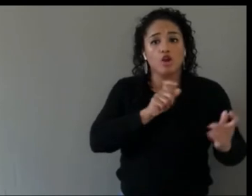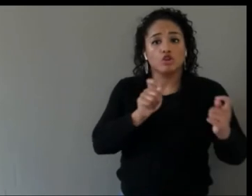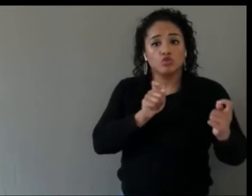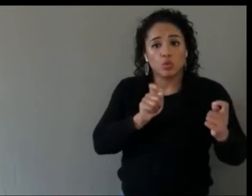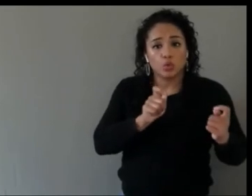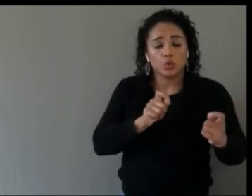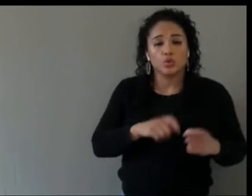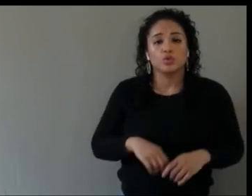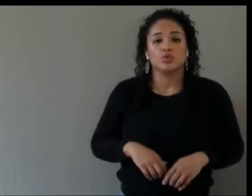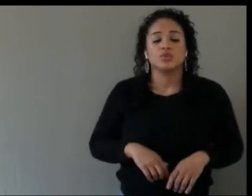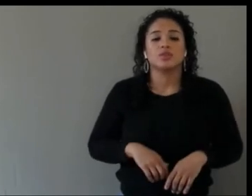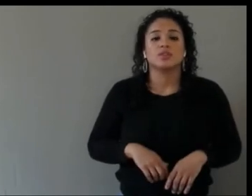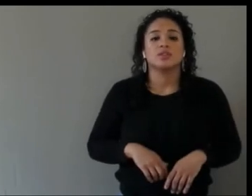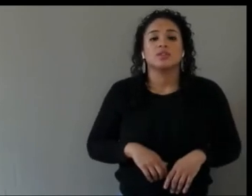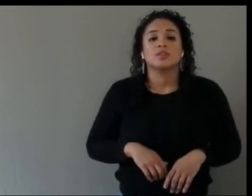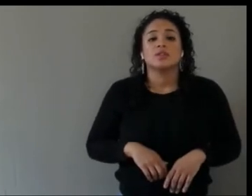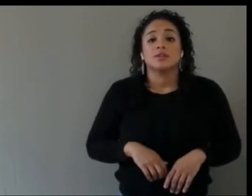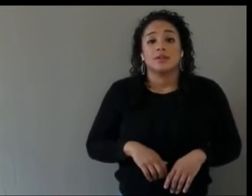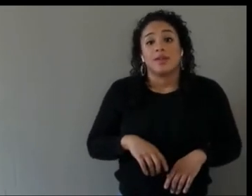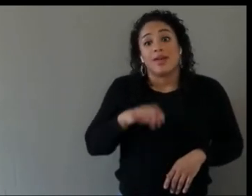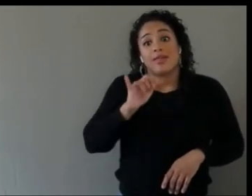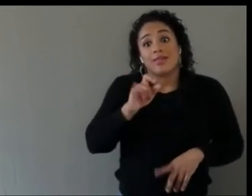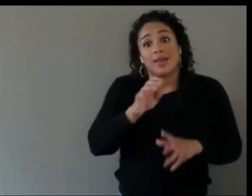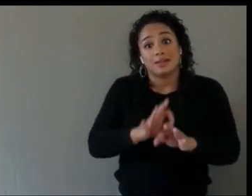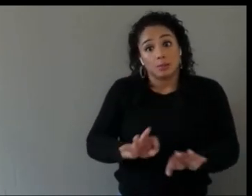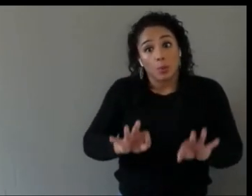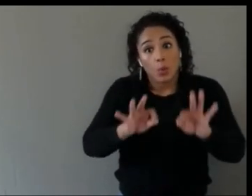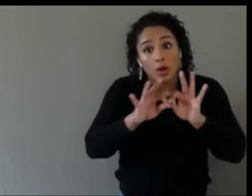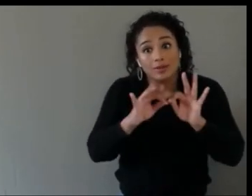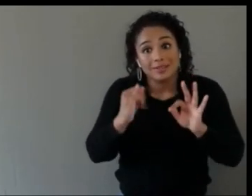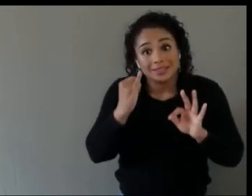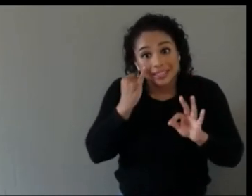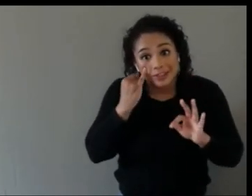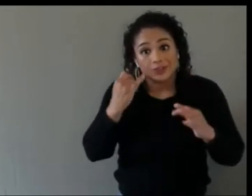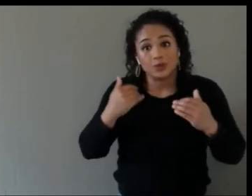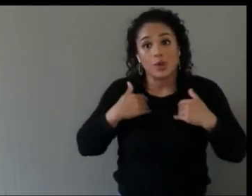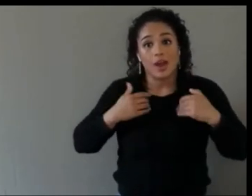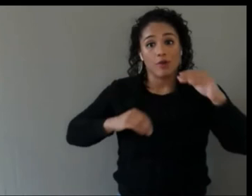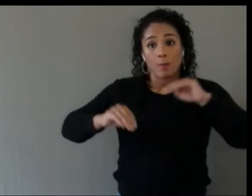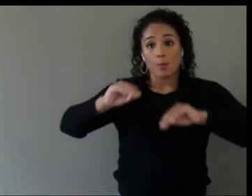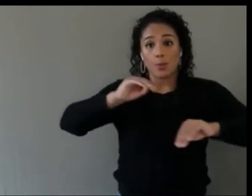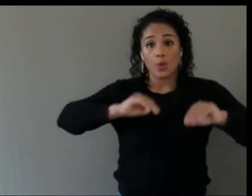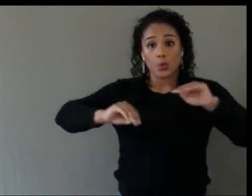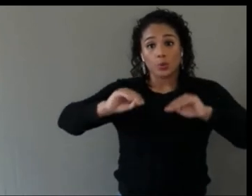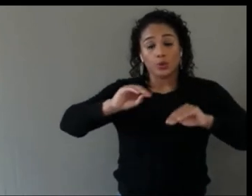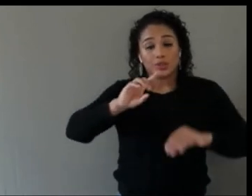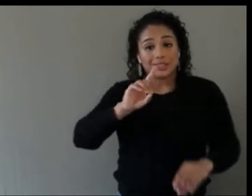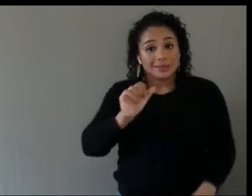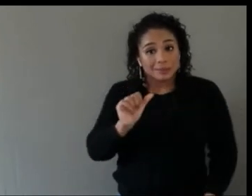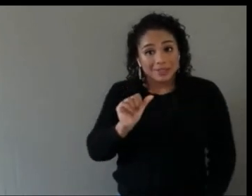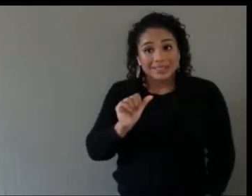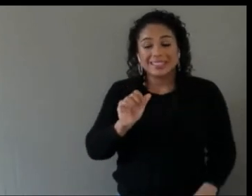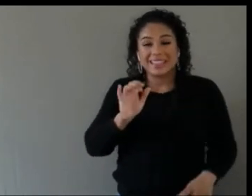like, if you have motor disabilities, you know, the sensitivity to this -- sensitivity